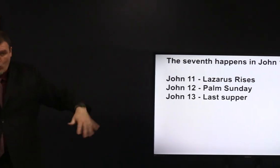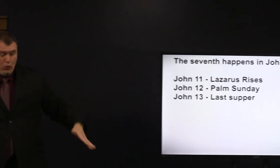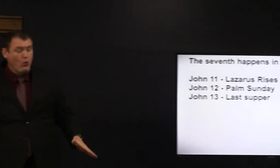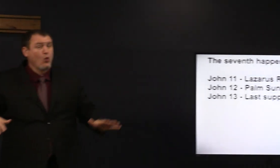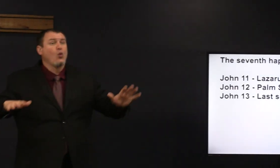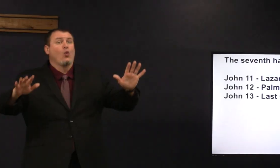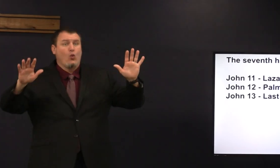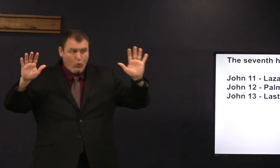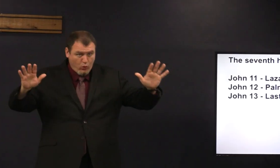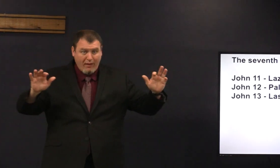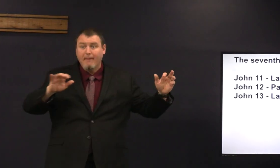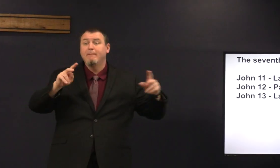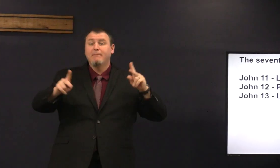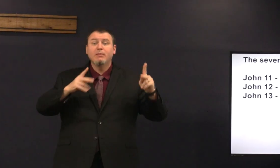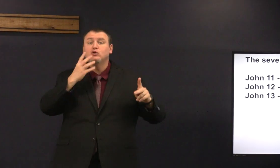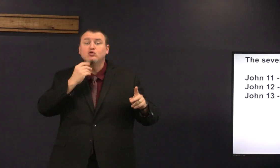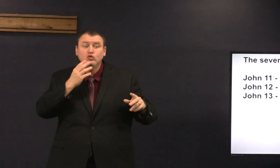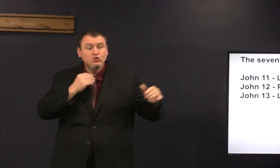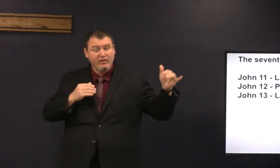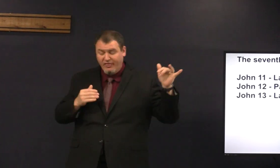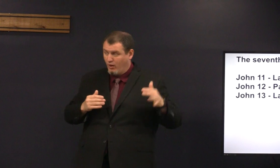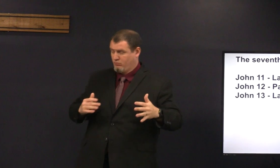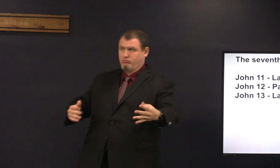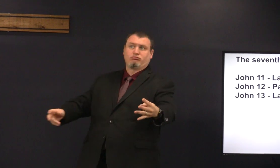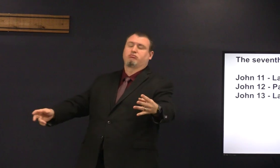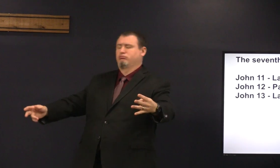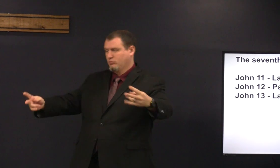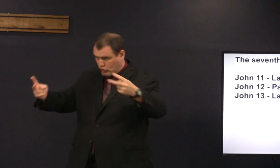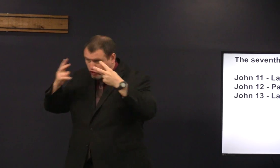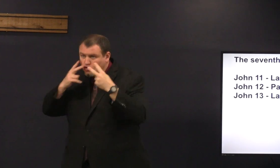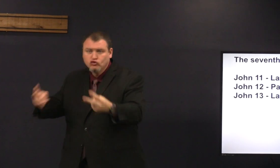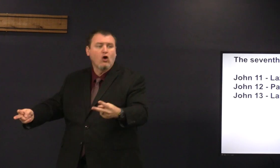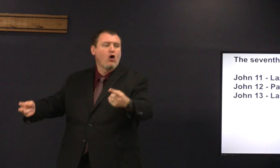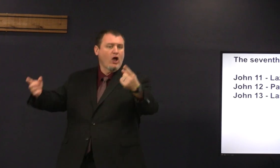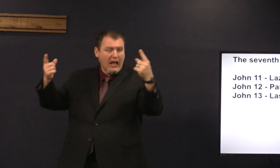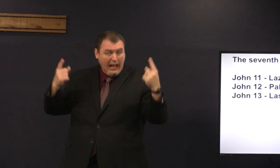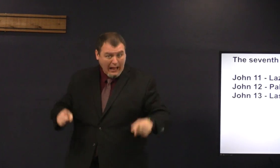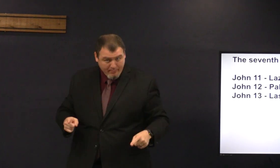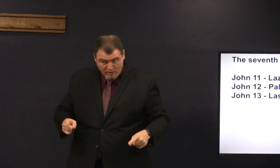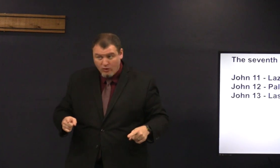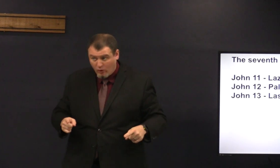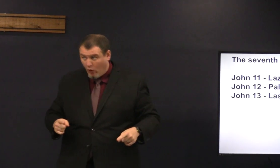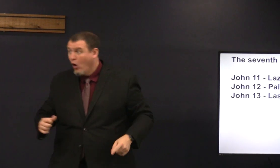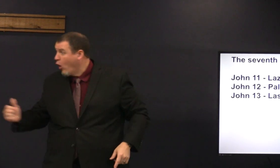everybody thought that was wonderful the Jews were astounded to see this happen